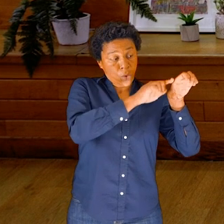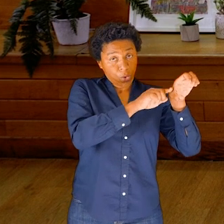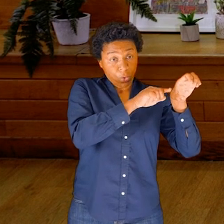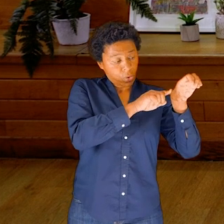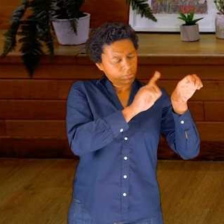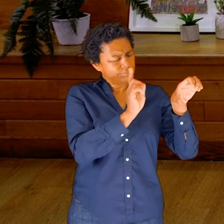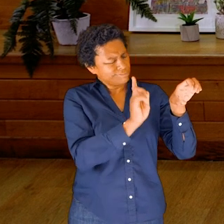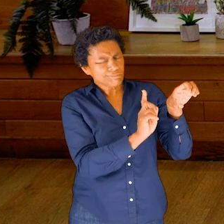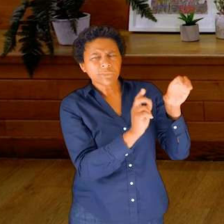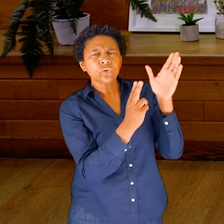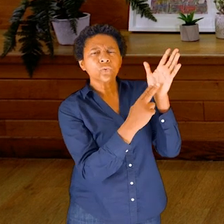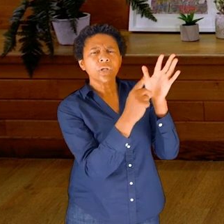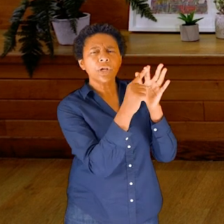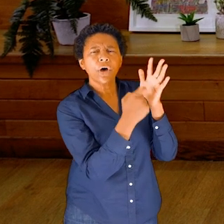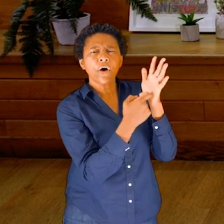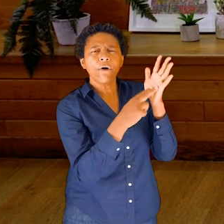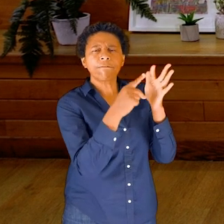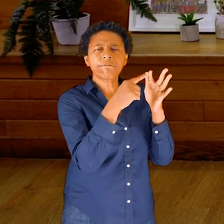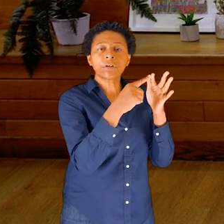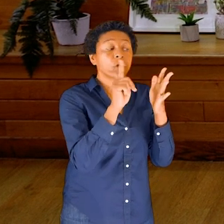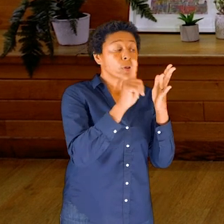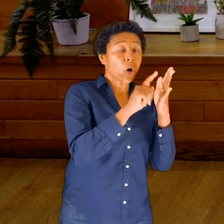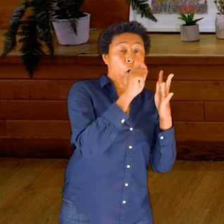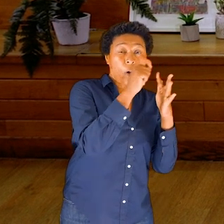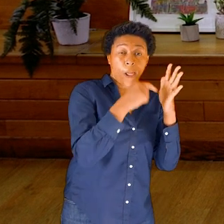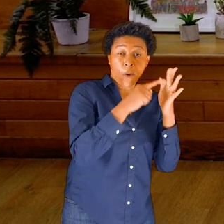goes right into the brain; quite close to the centre of the brain.